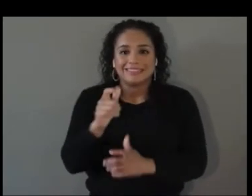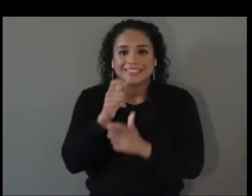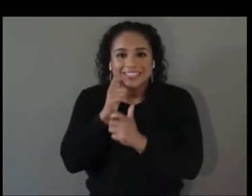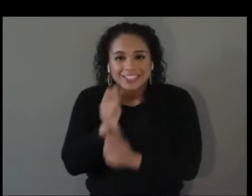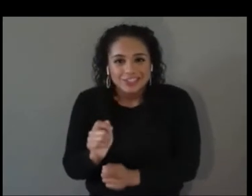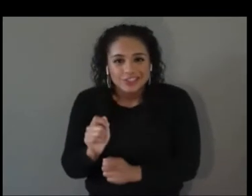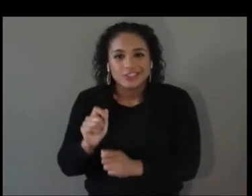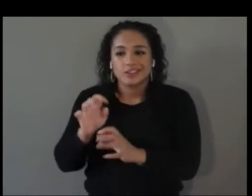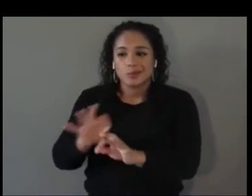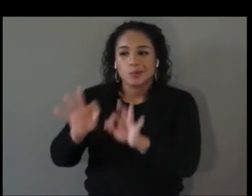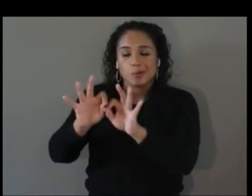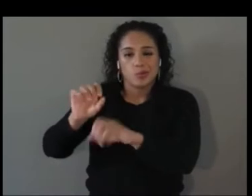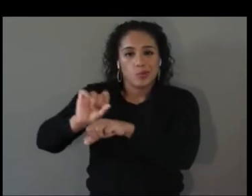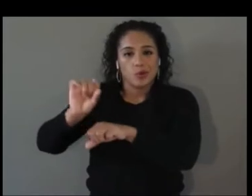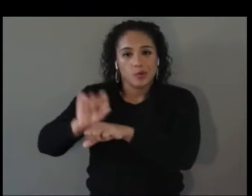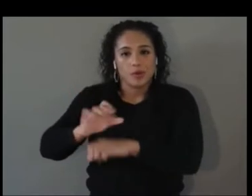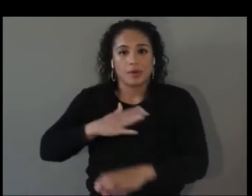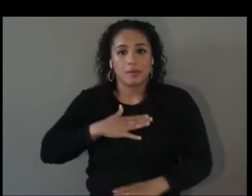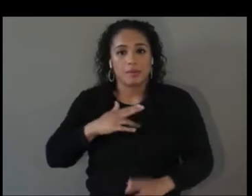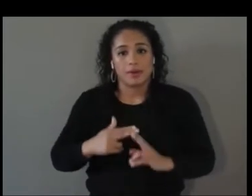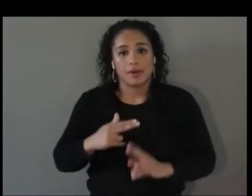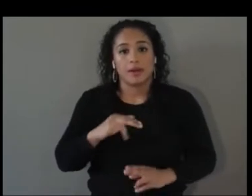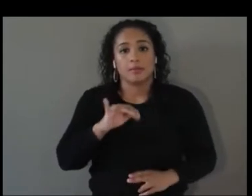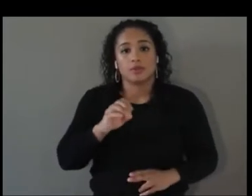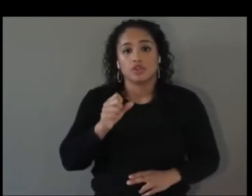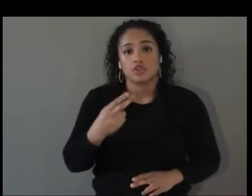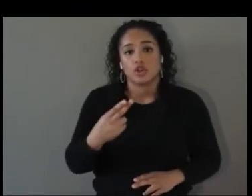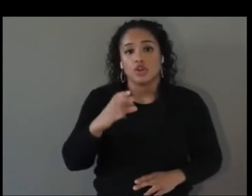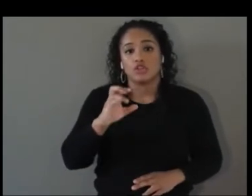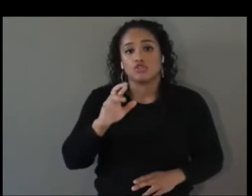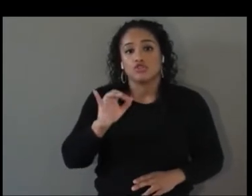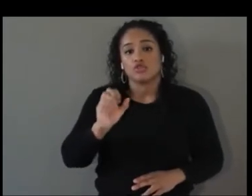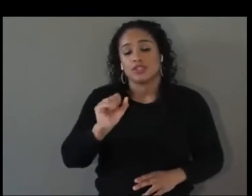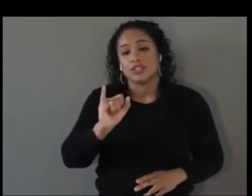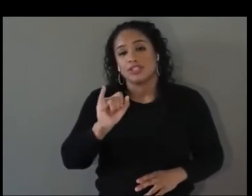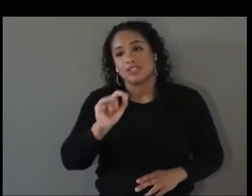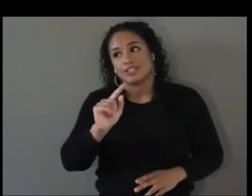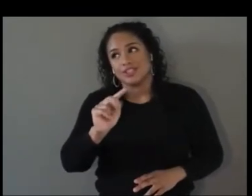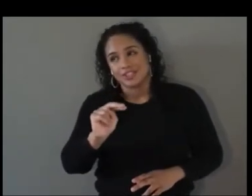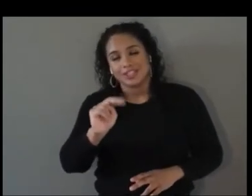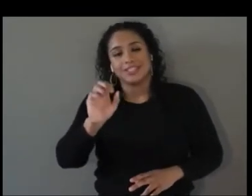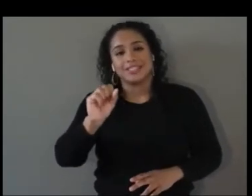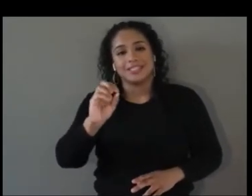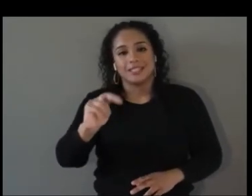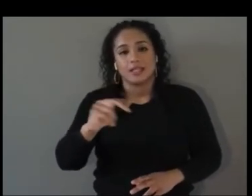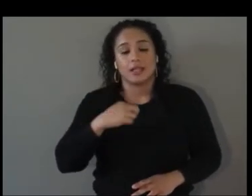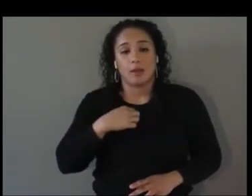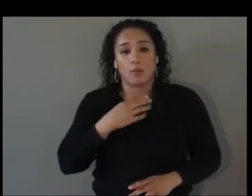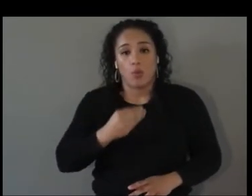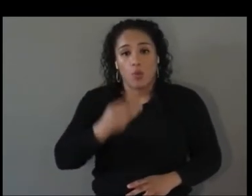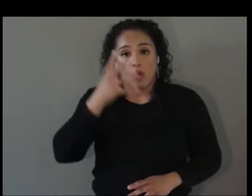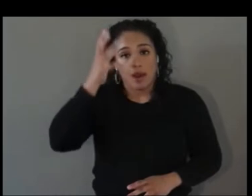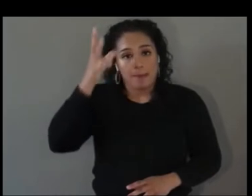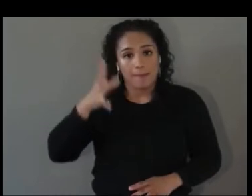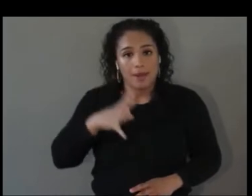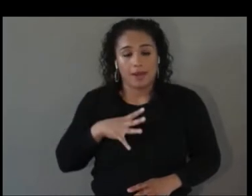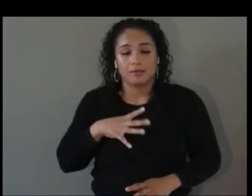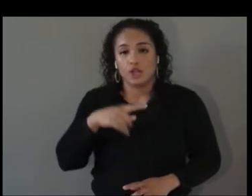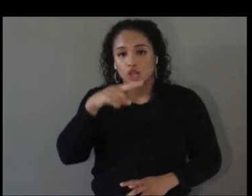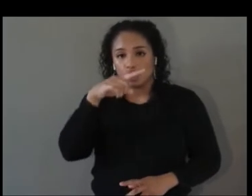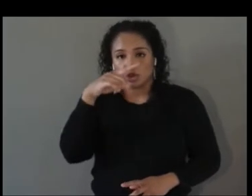Christianson. I’m a white male, I have a dark gray checkered shirt on that matches my monochromatic